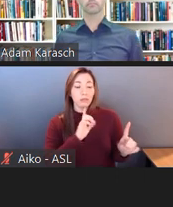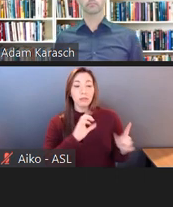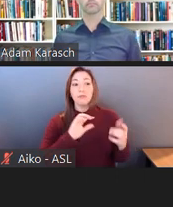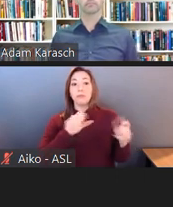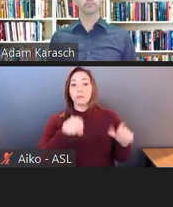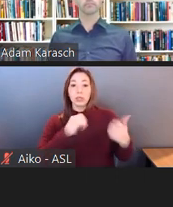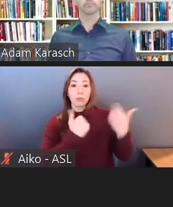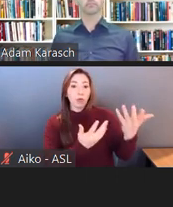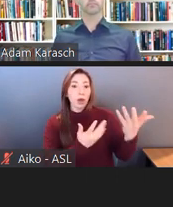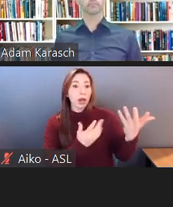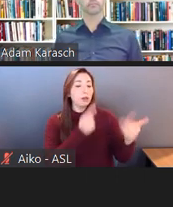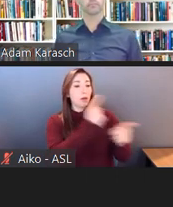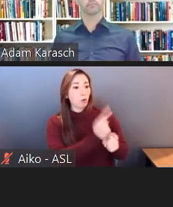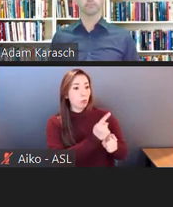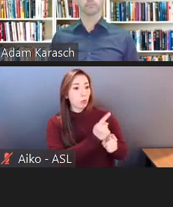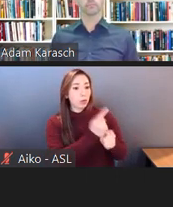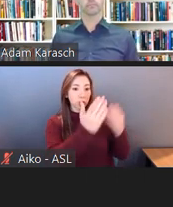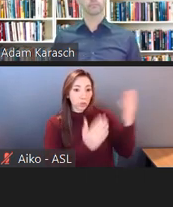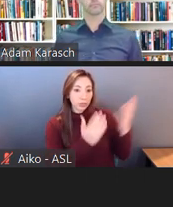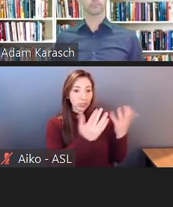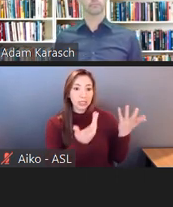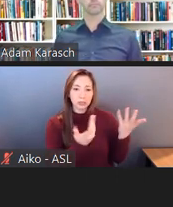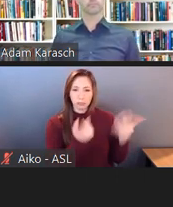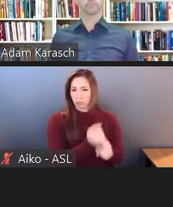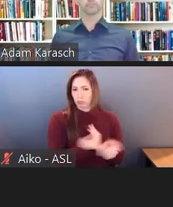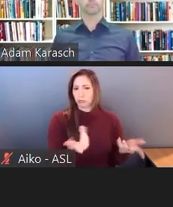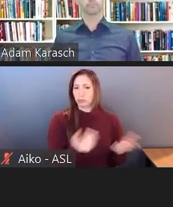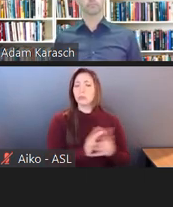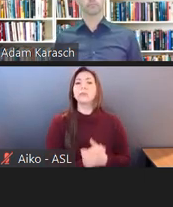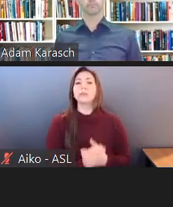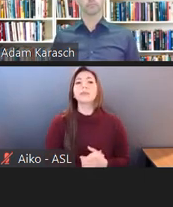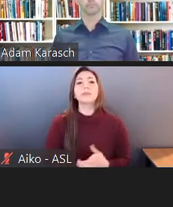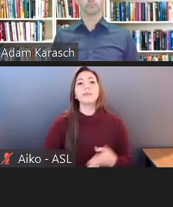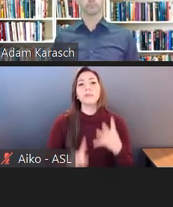The company also agreed to send managers and HR professionals